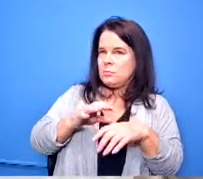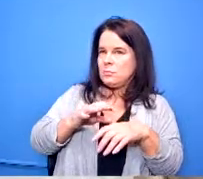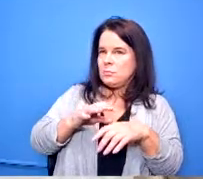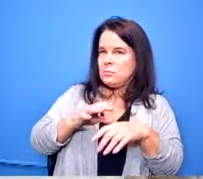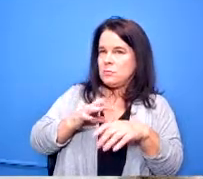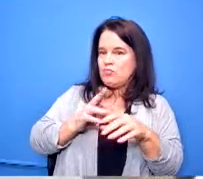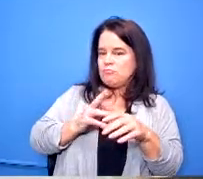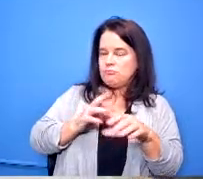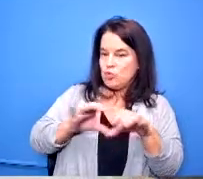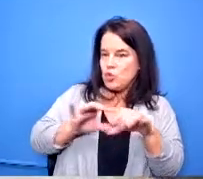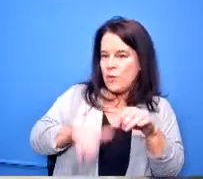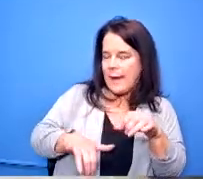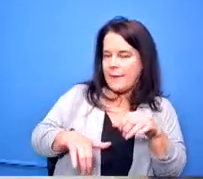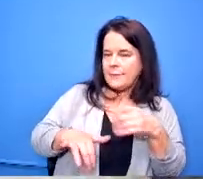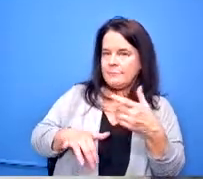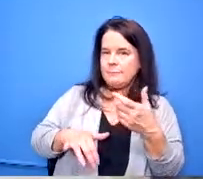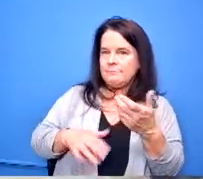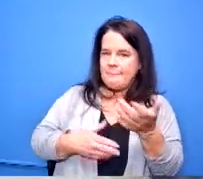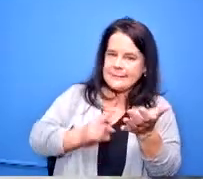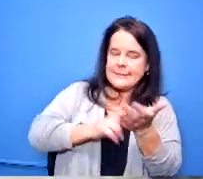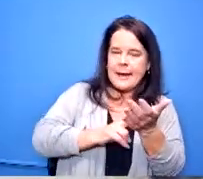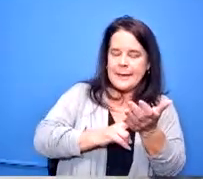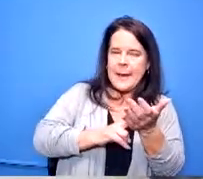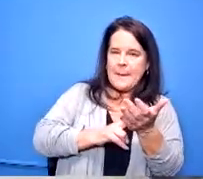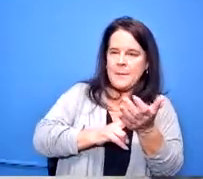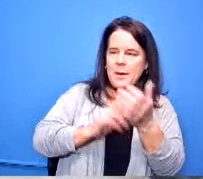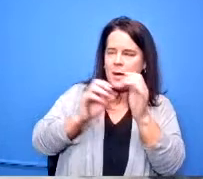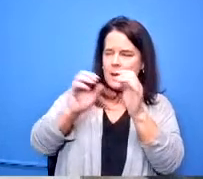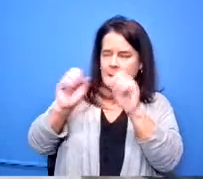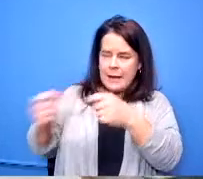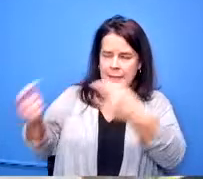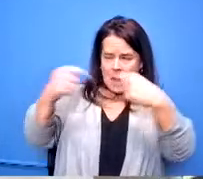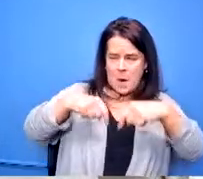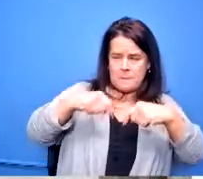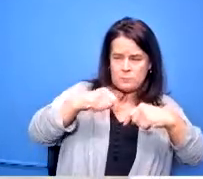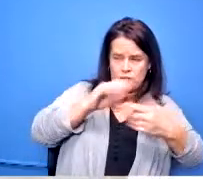way to do an online enrollment option no they don't enroll they they their student